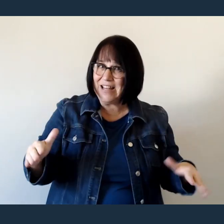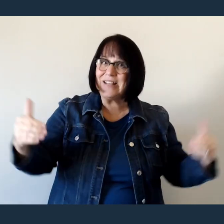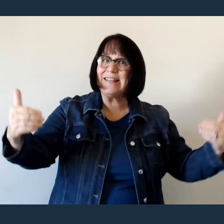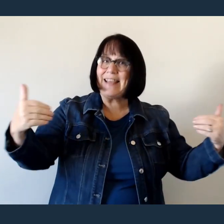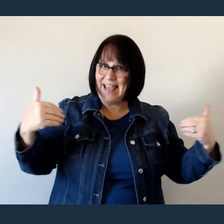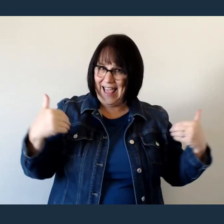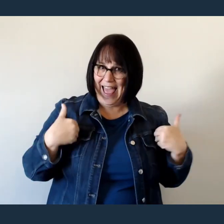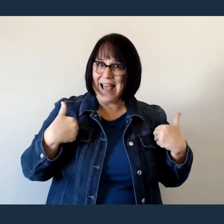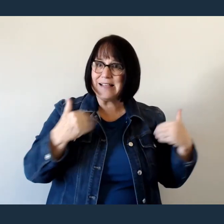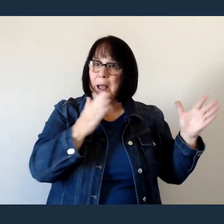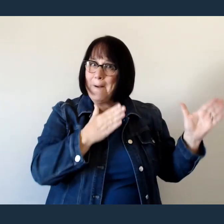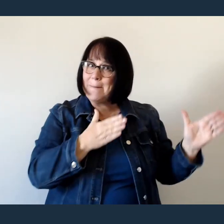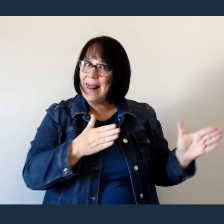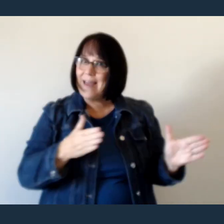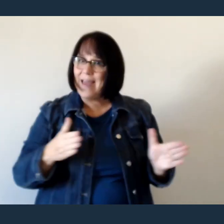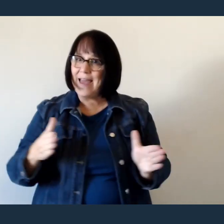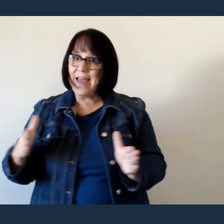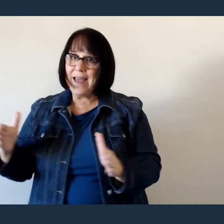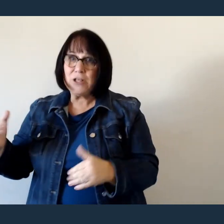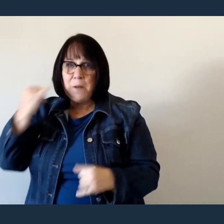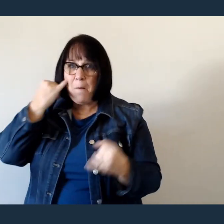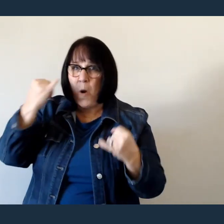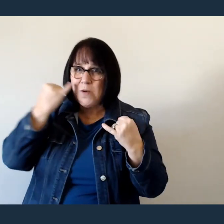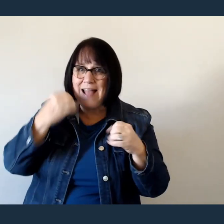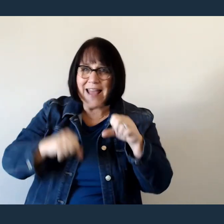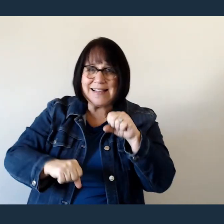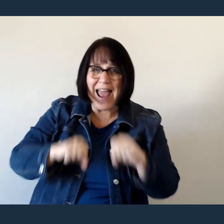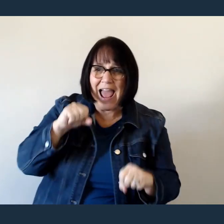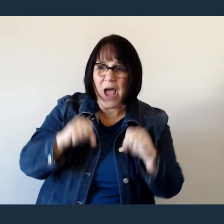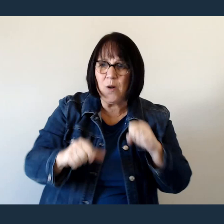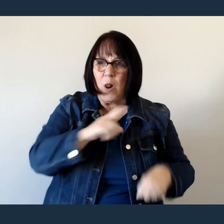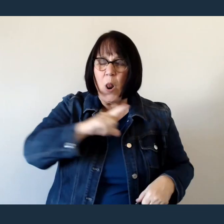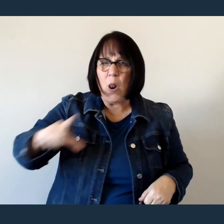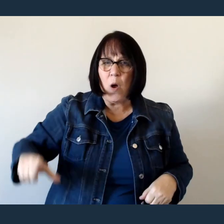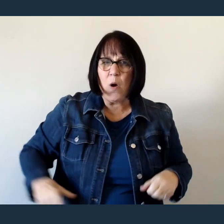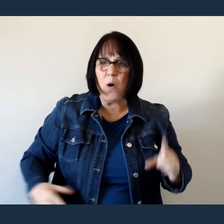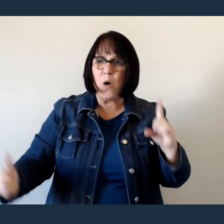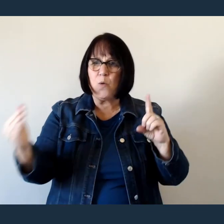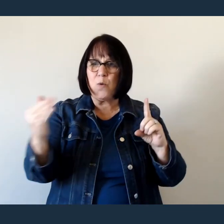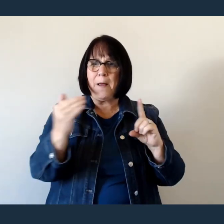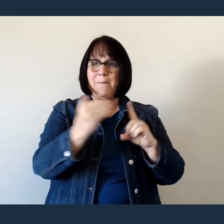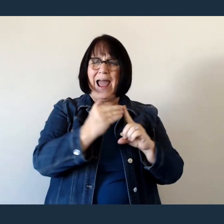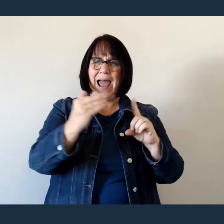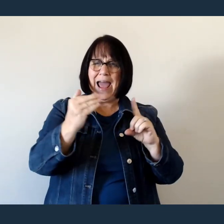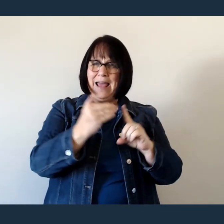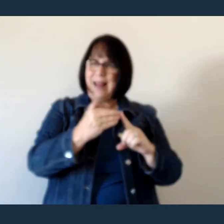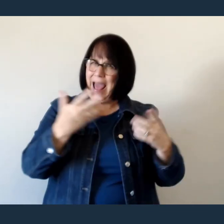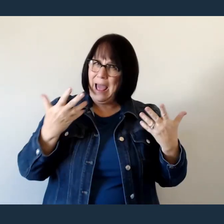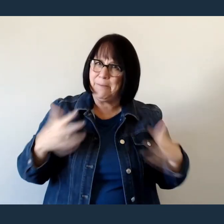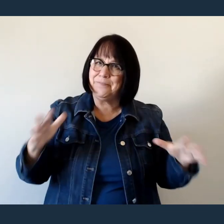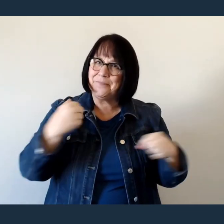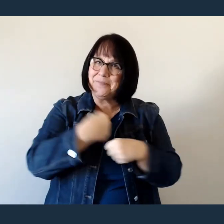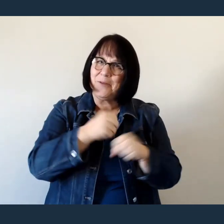When I doubt it, Lord, remind me I'm wonderfully made